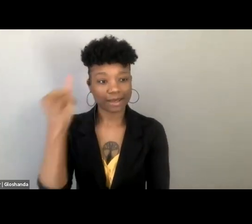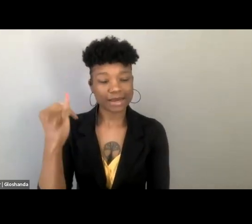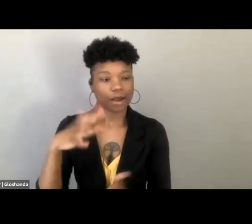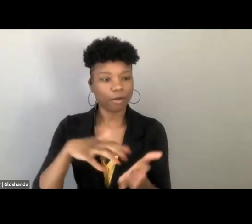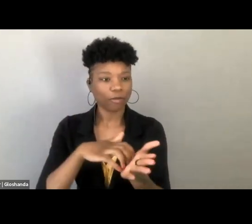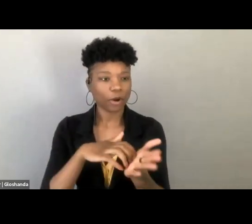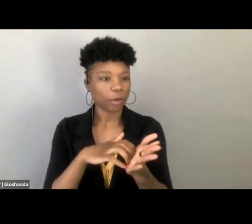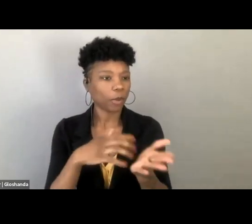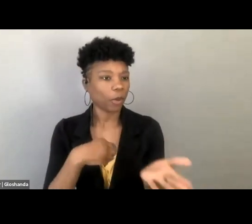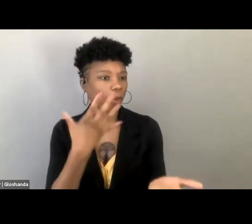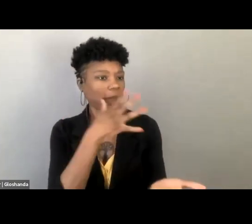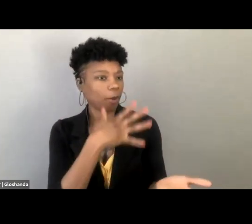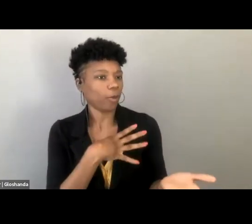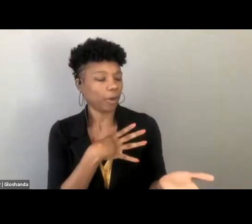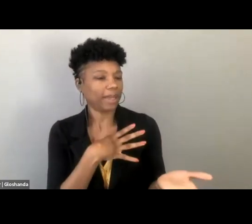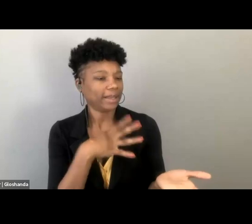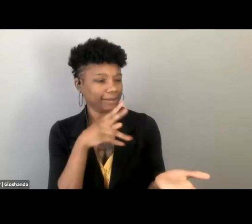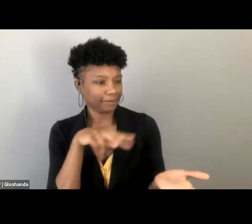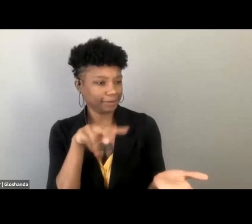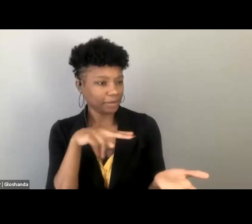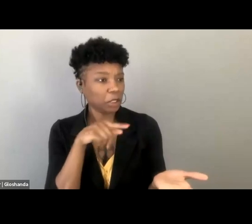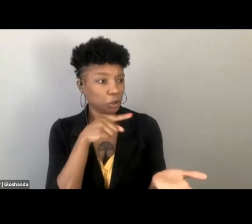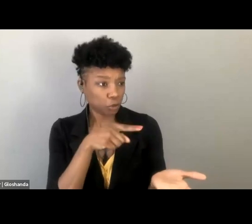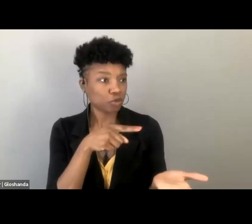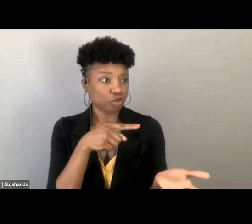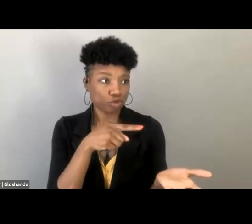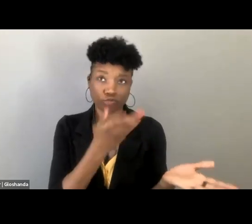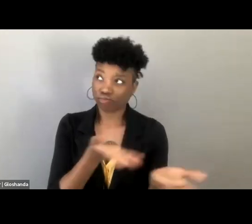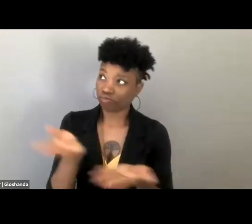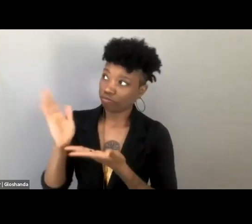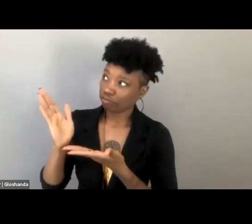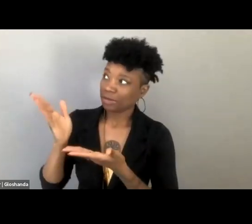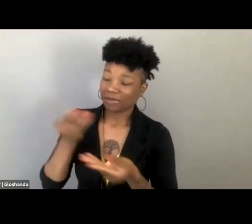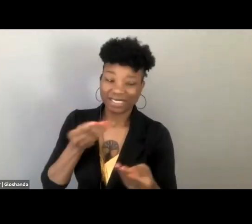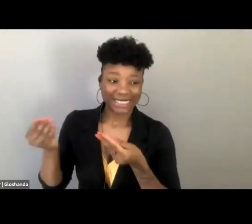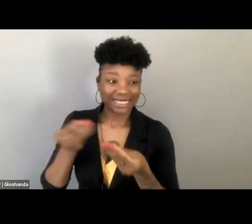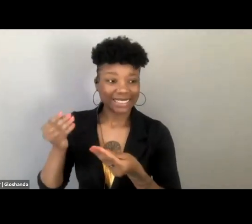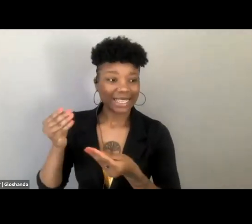of vulnerable white womanhood as facilitating, you know, state power and particularly male power